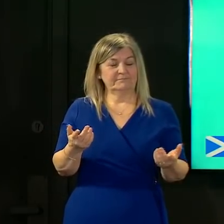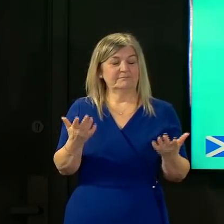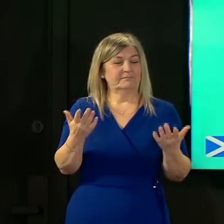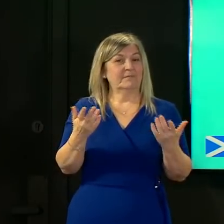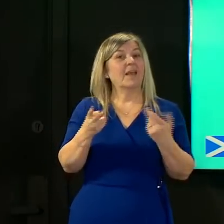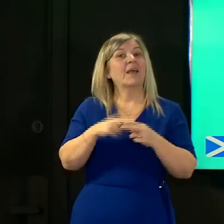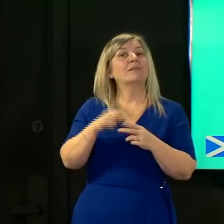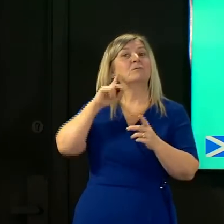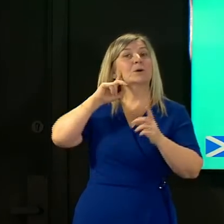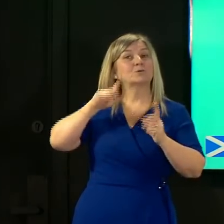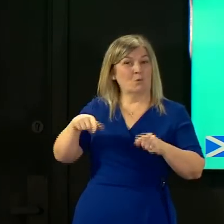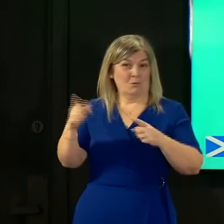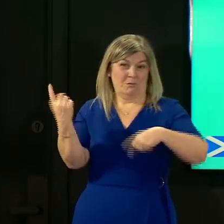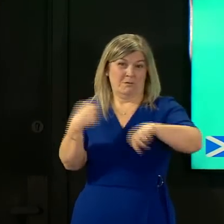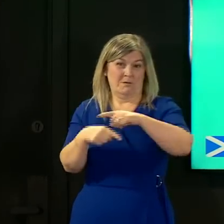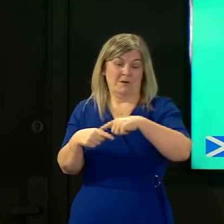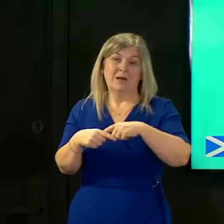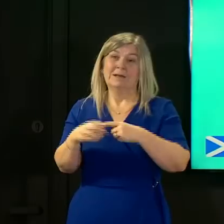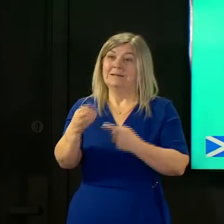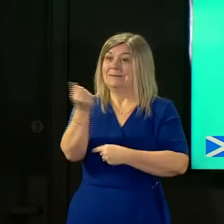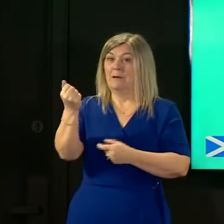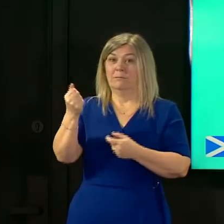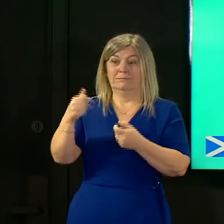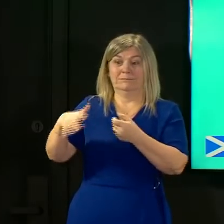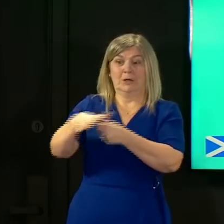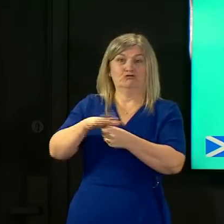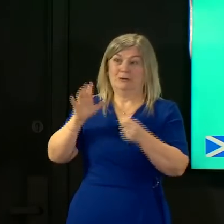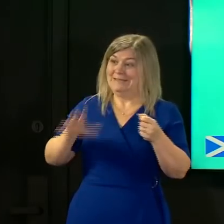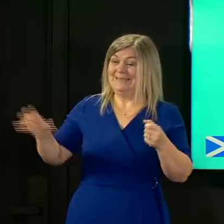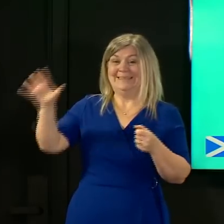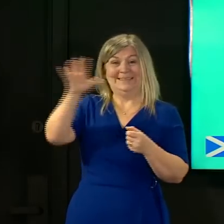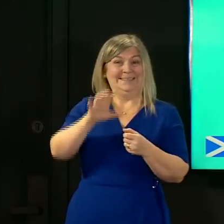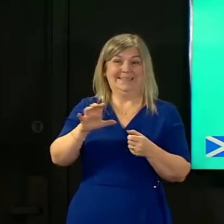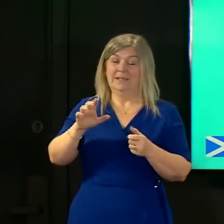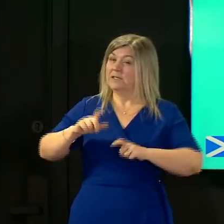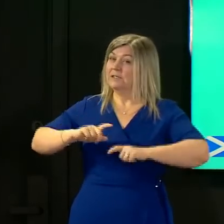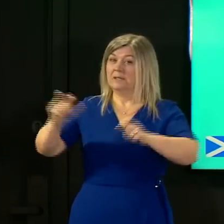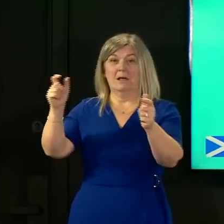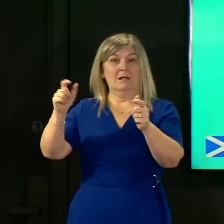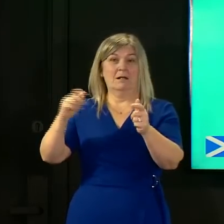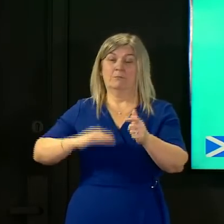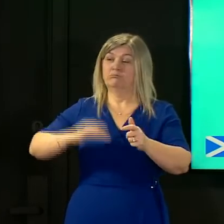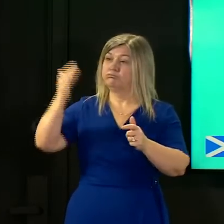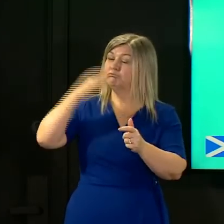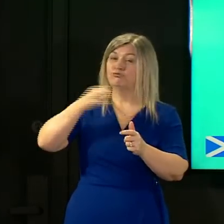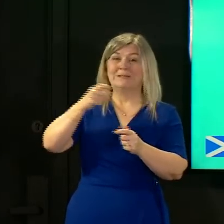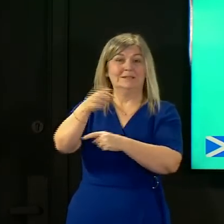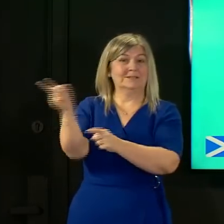possibility that some countries in the world will continue to see high levels of the coronavirus